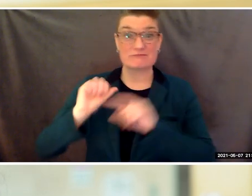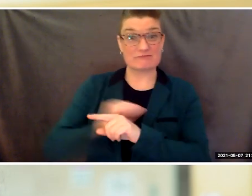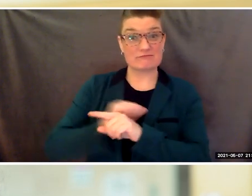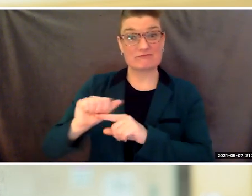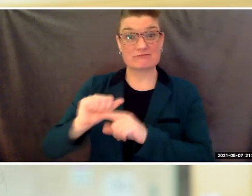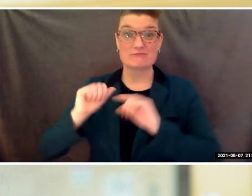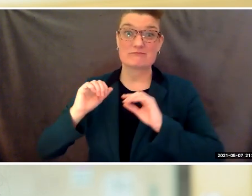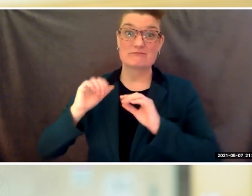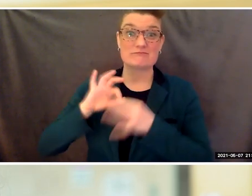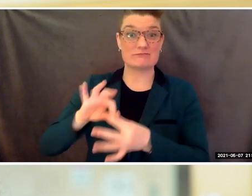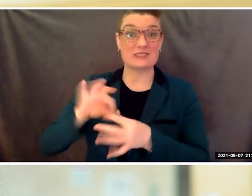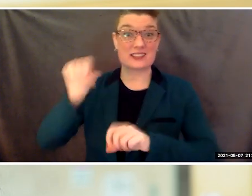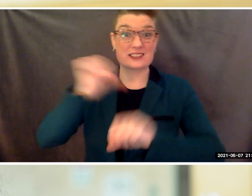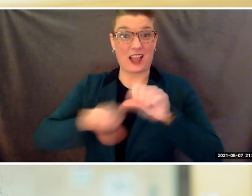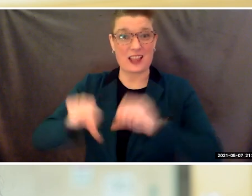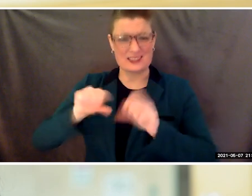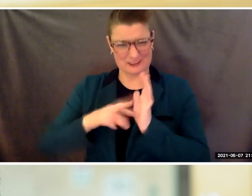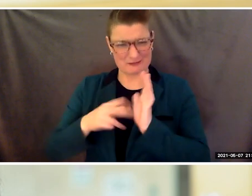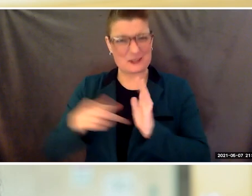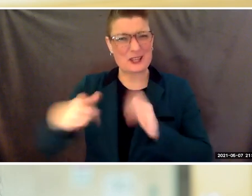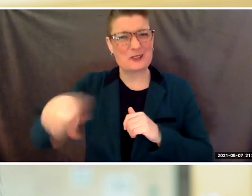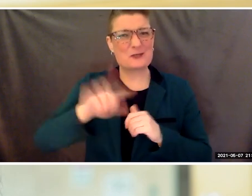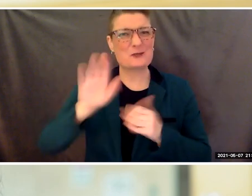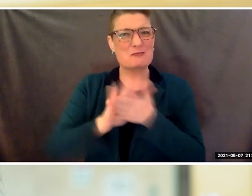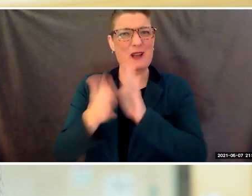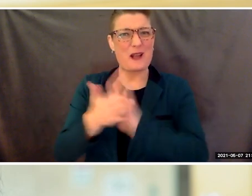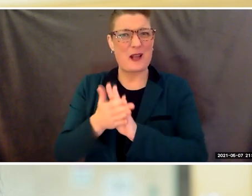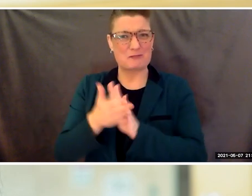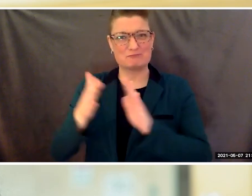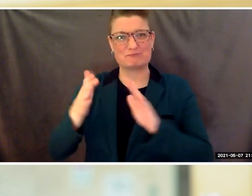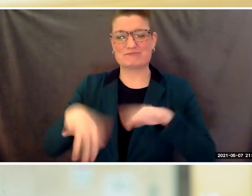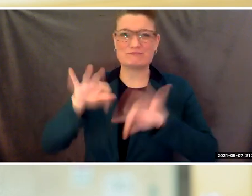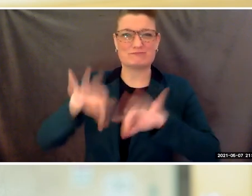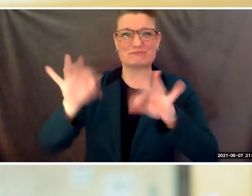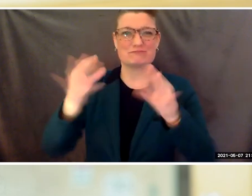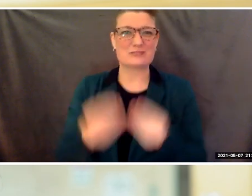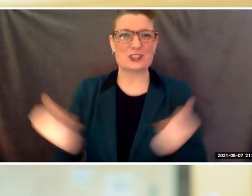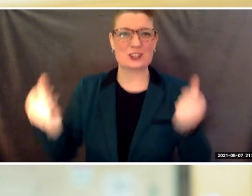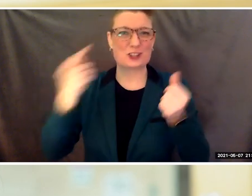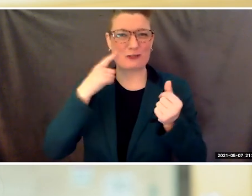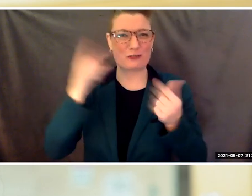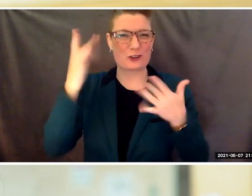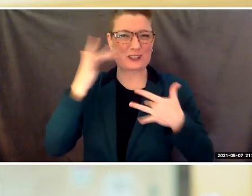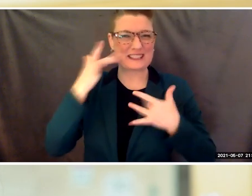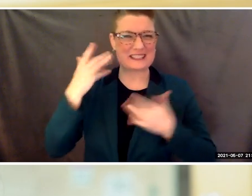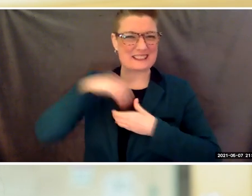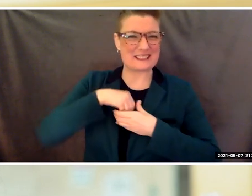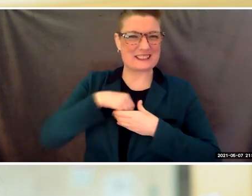on a path to find cures for genetic diseases while others of you have trained in modern languages